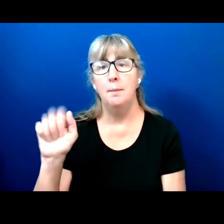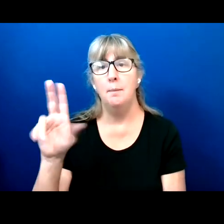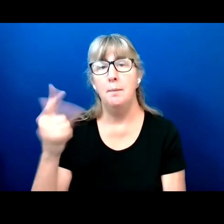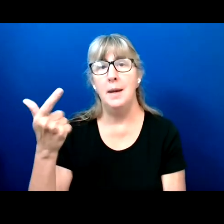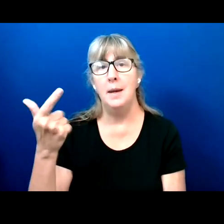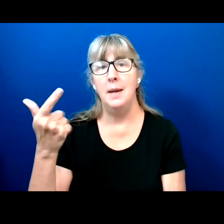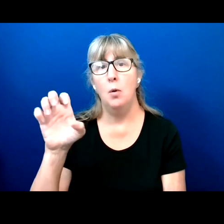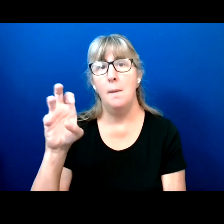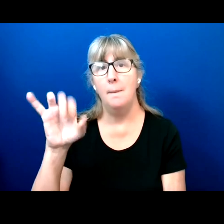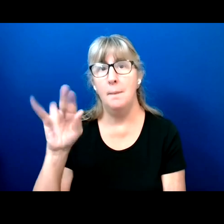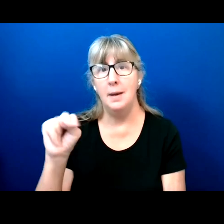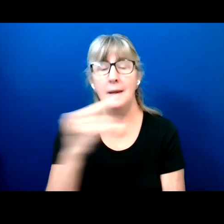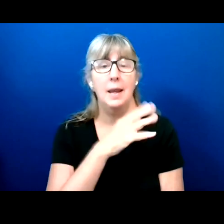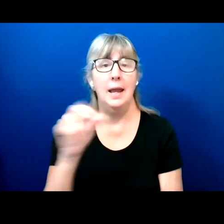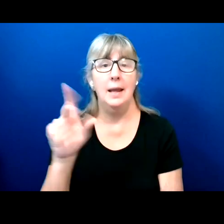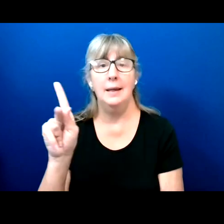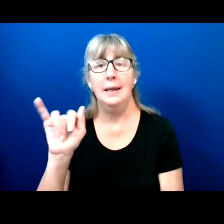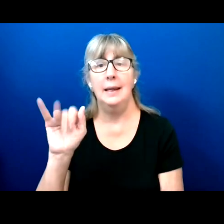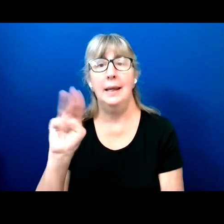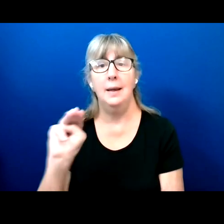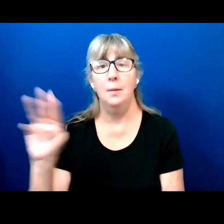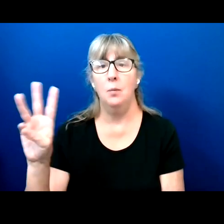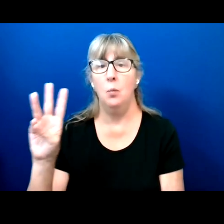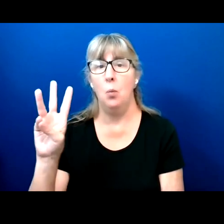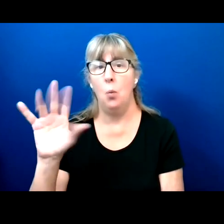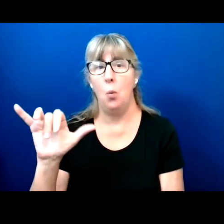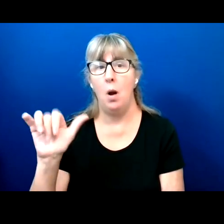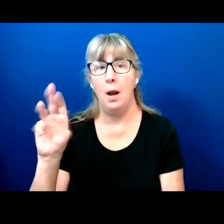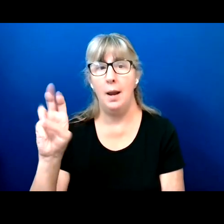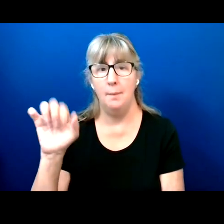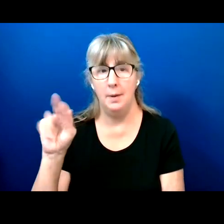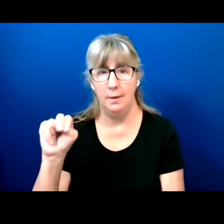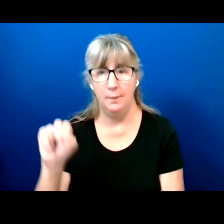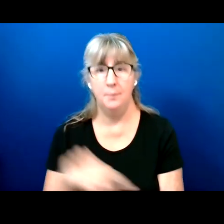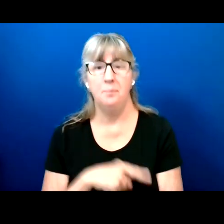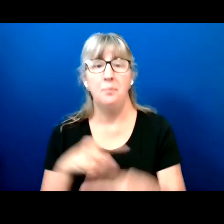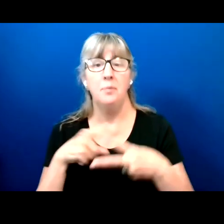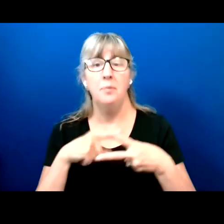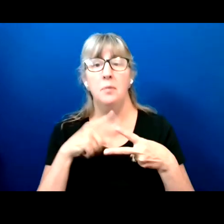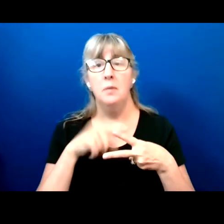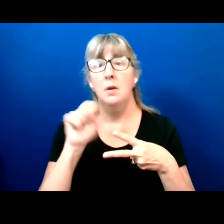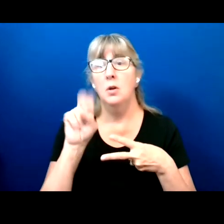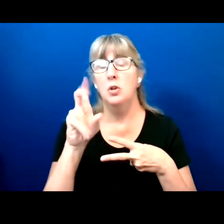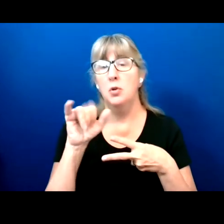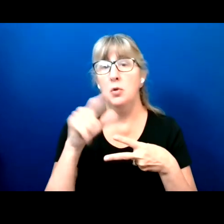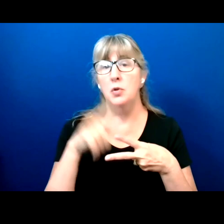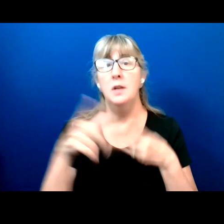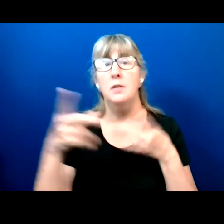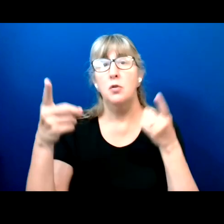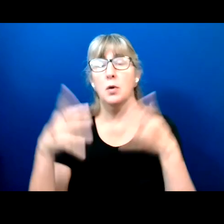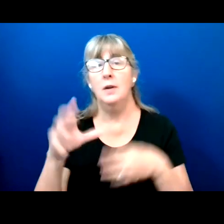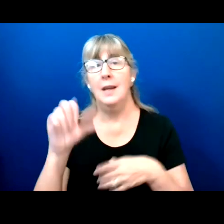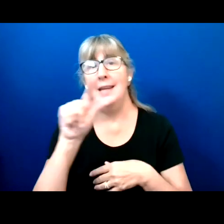Susan is the director of federal public affairs at AT&T and chair of the board of directors